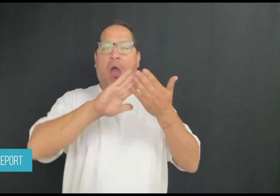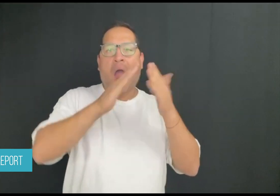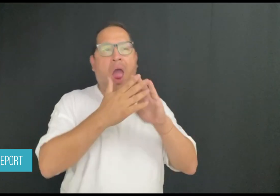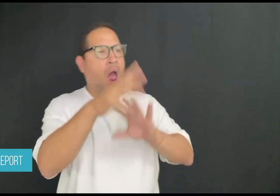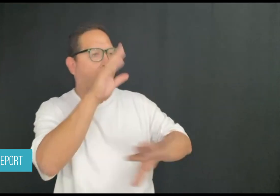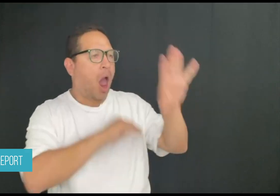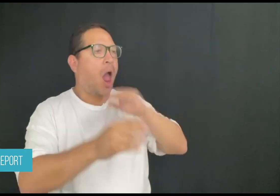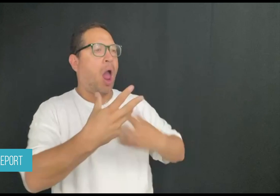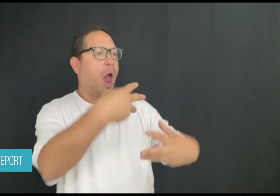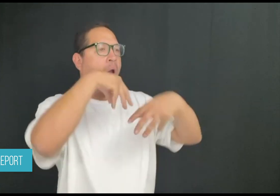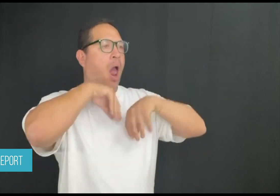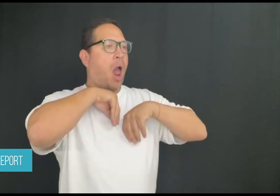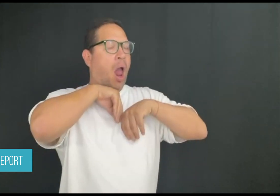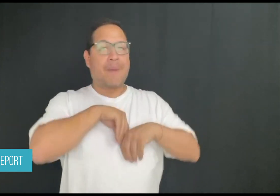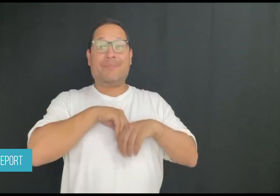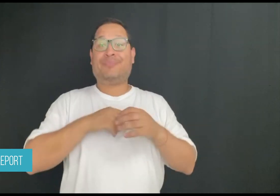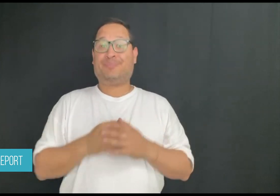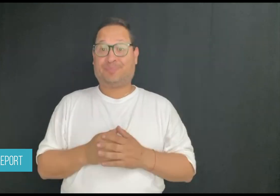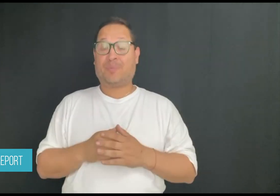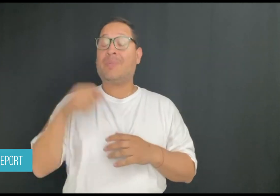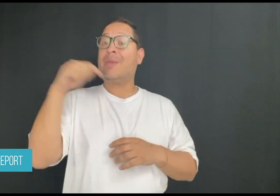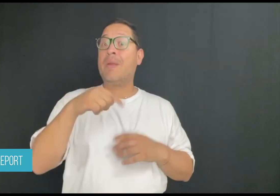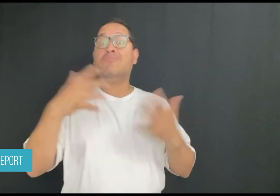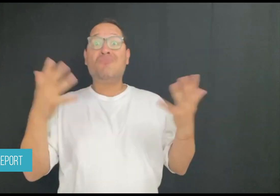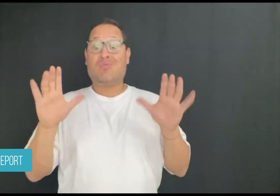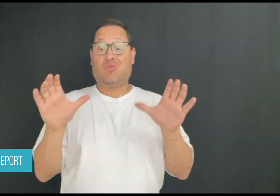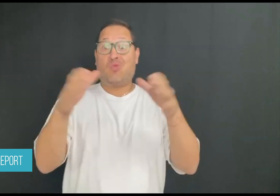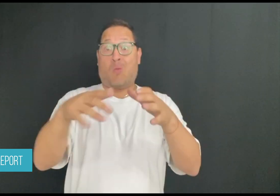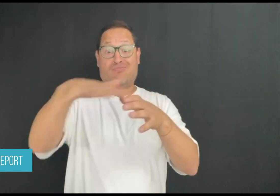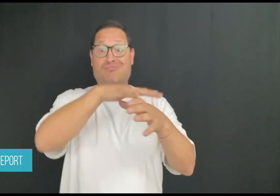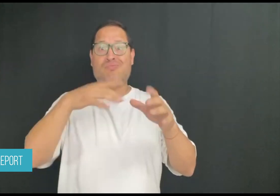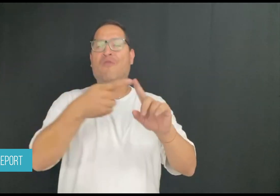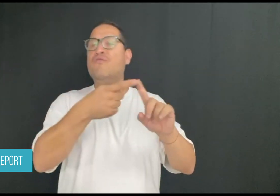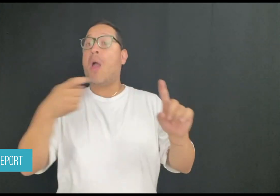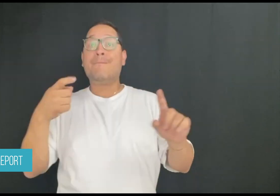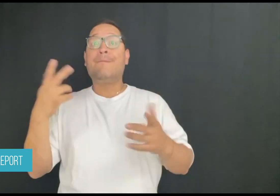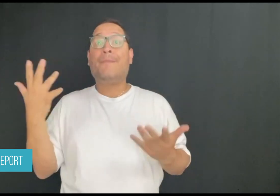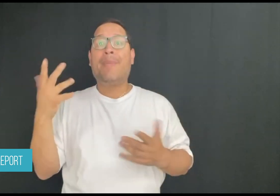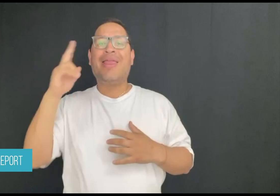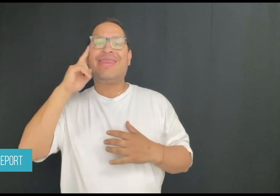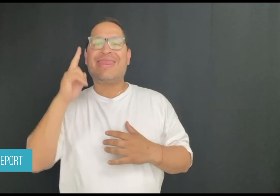and belonging they have found in the Deaf community.